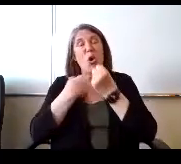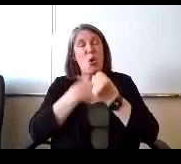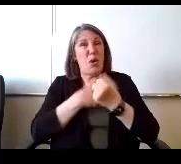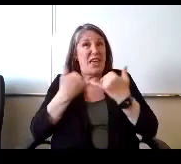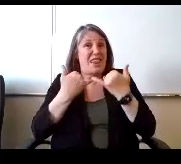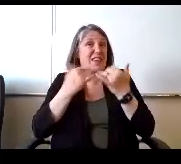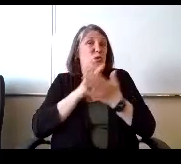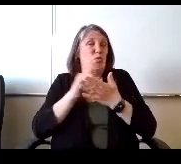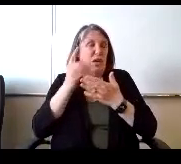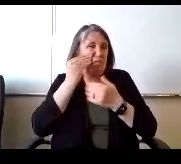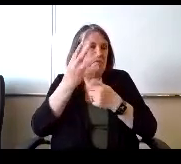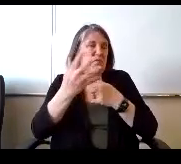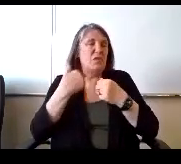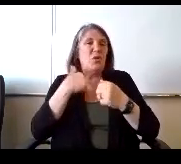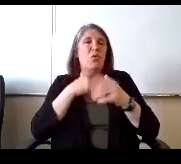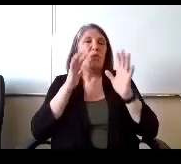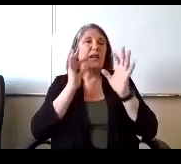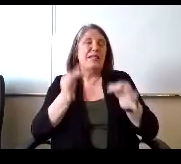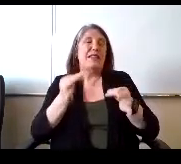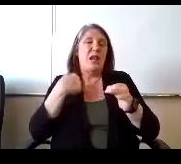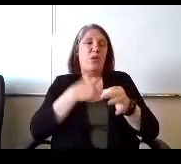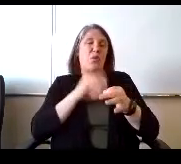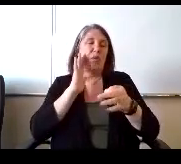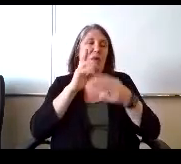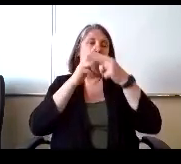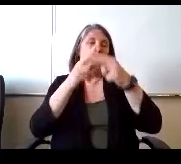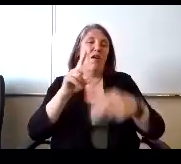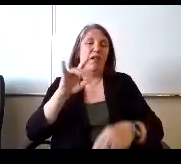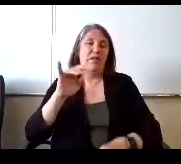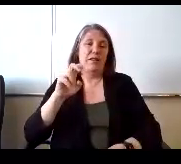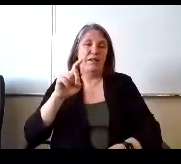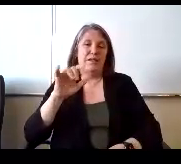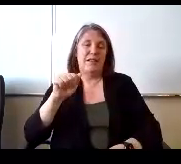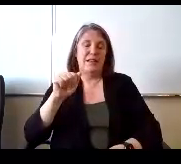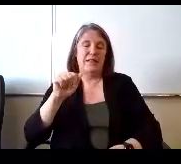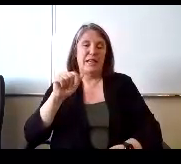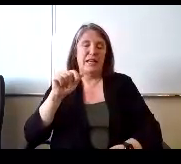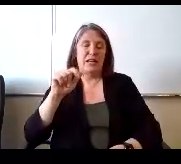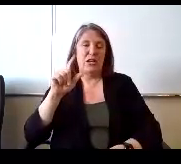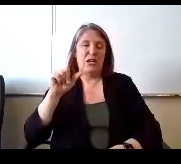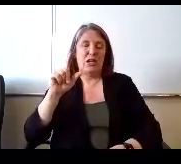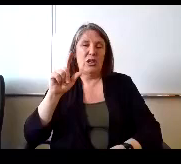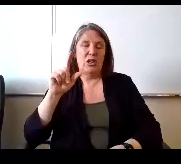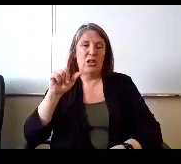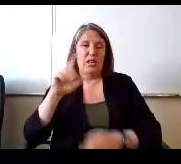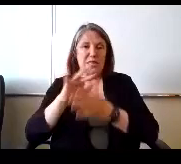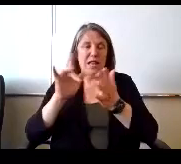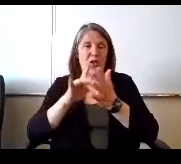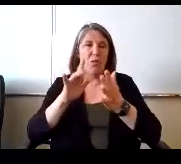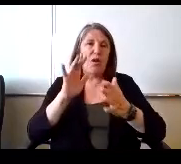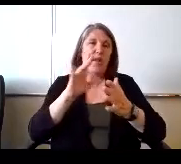decided that we're going to call our dyslexia center the D20 dyslexia support center. And this is a that's a separate group